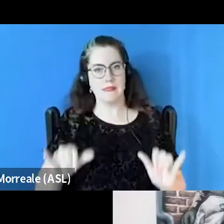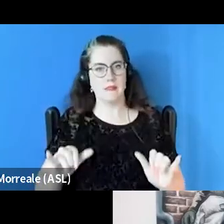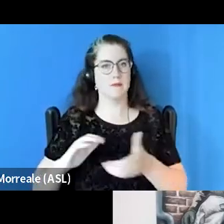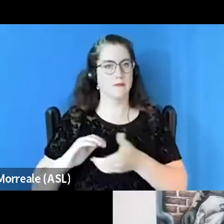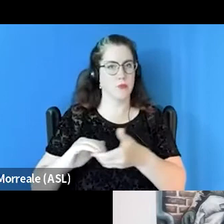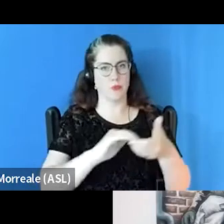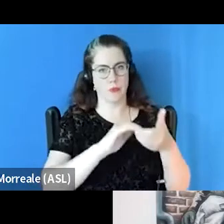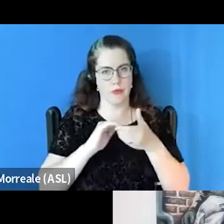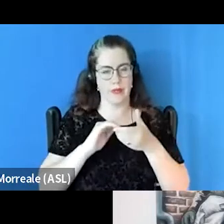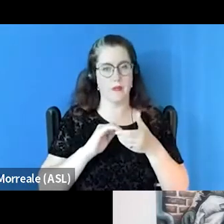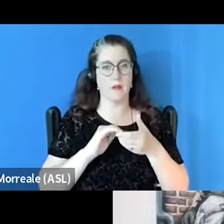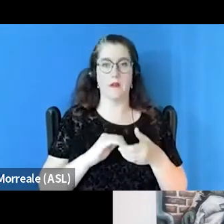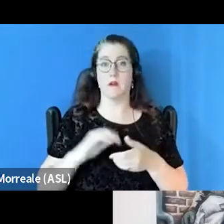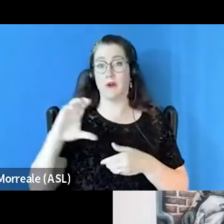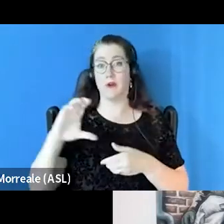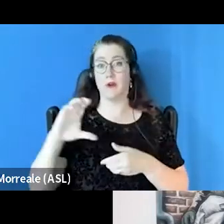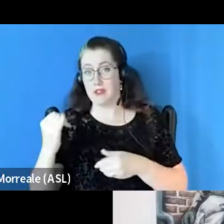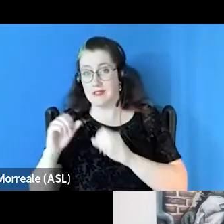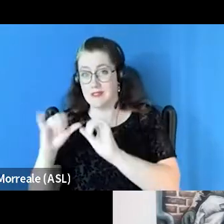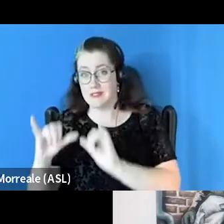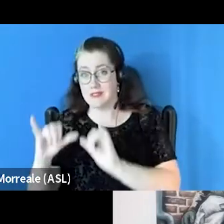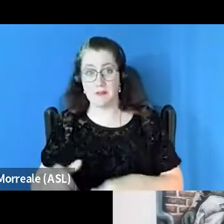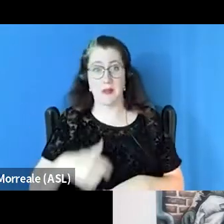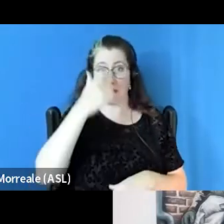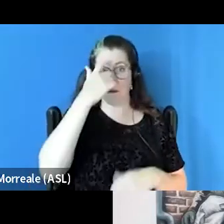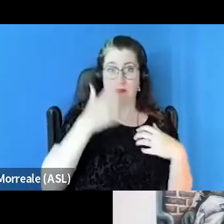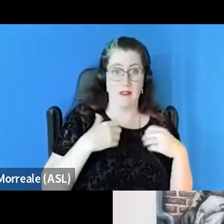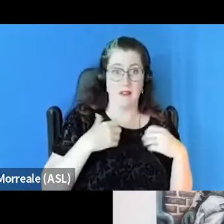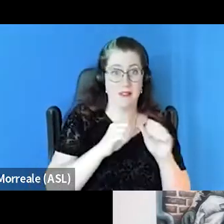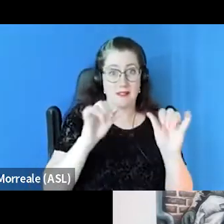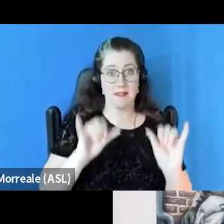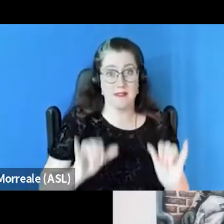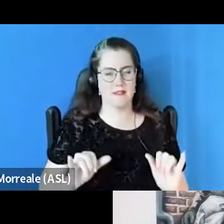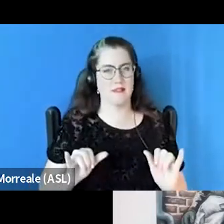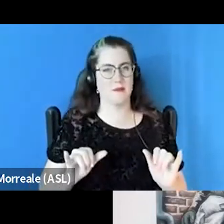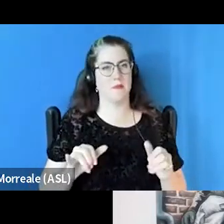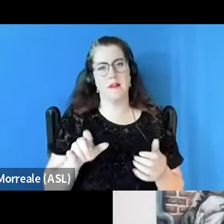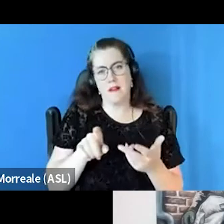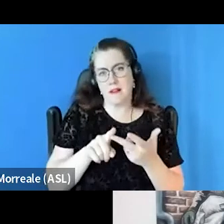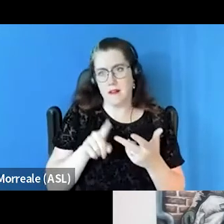with our criminal justice system, our mental health system, and also our homeless system.